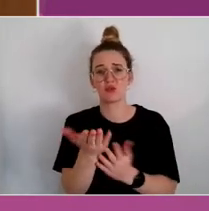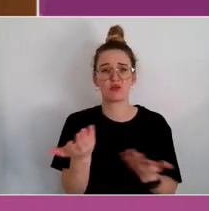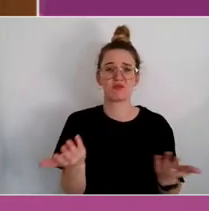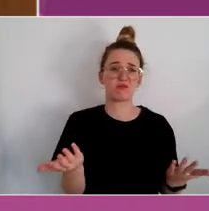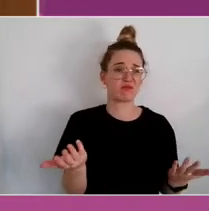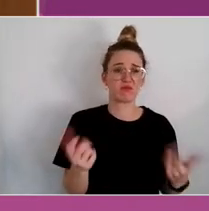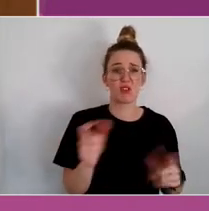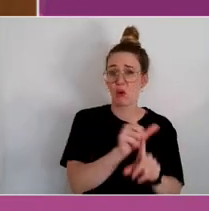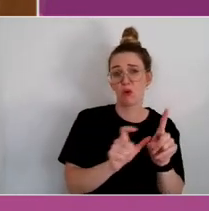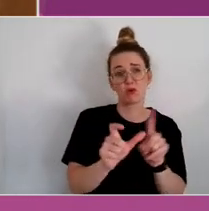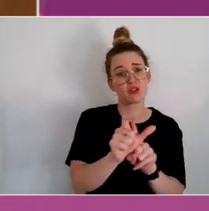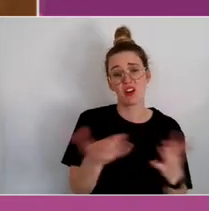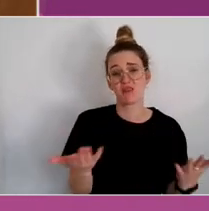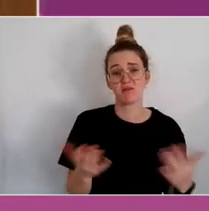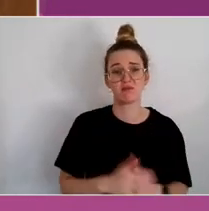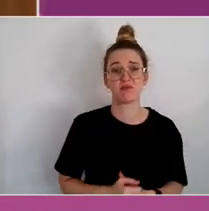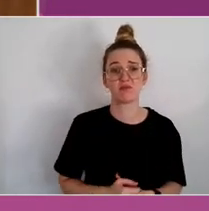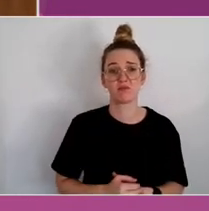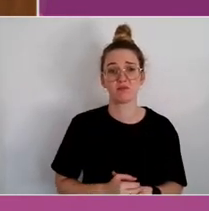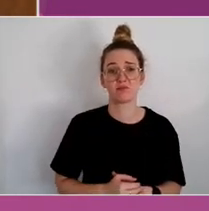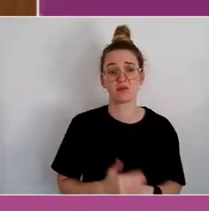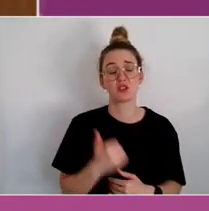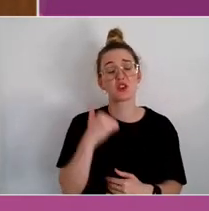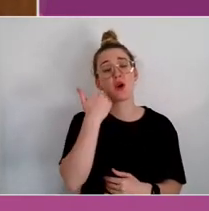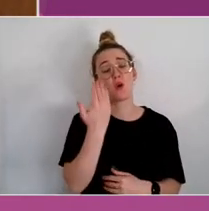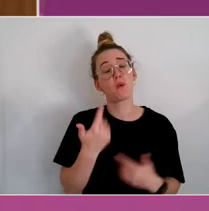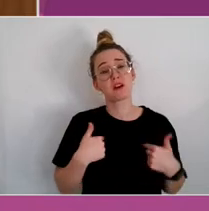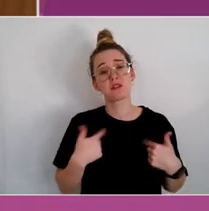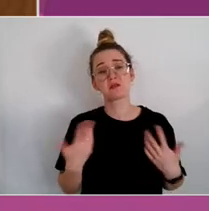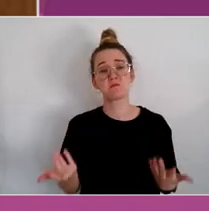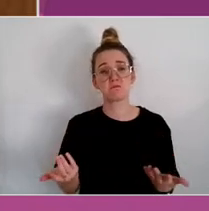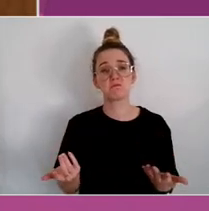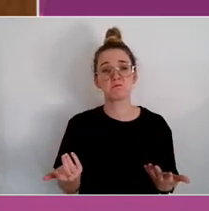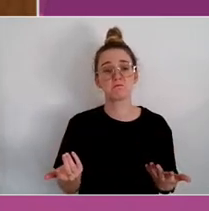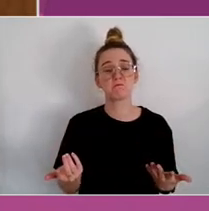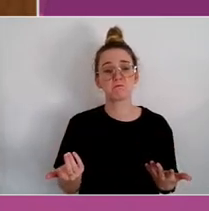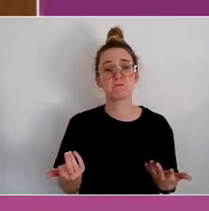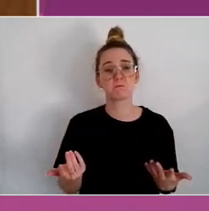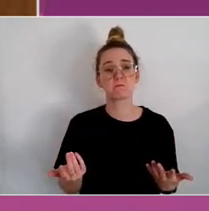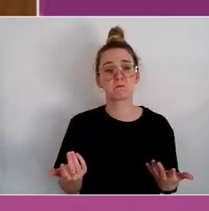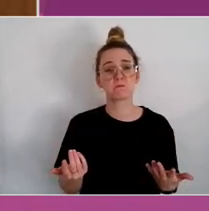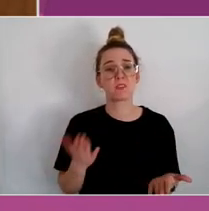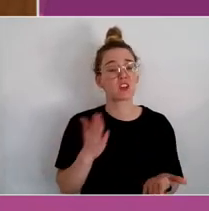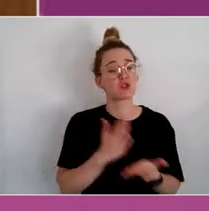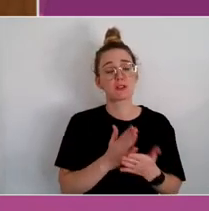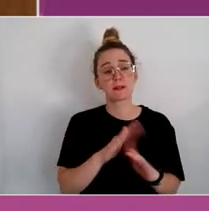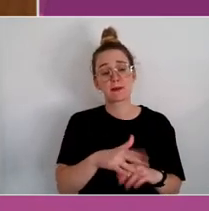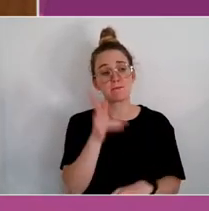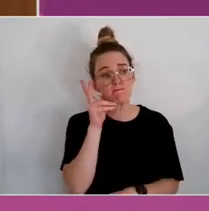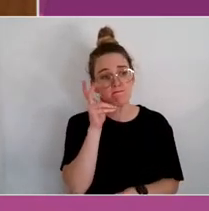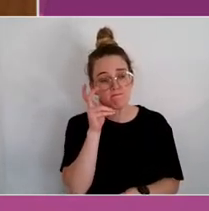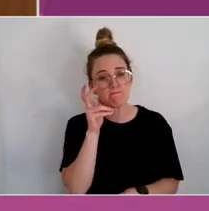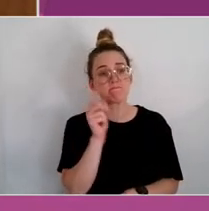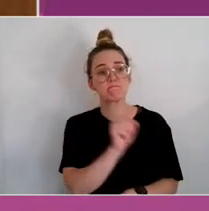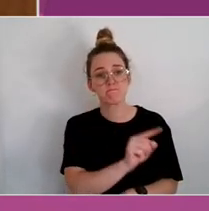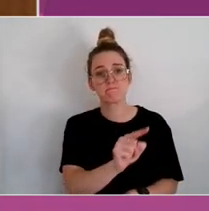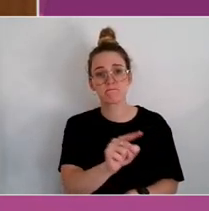So, always, I think, it's a question of listening. I mean, we don't know until we listen.